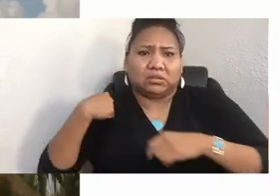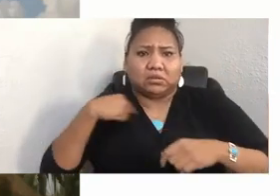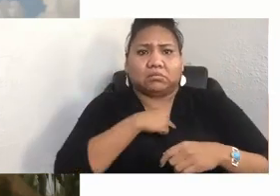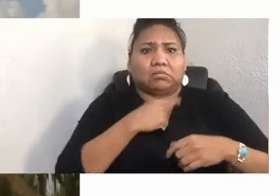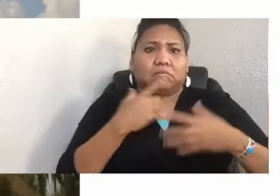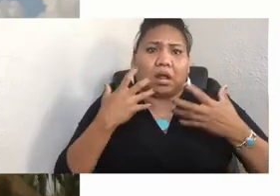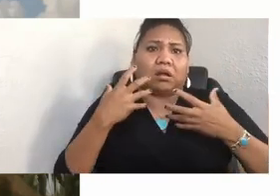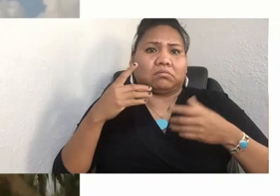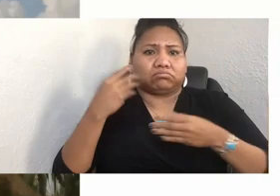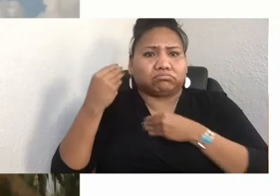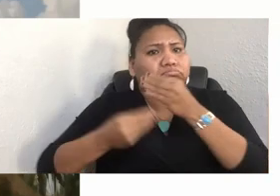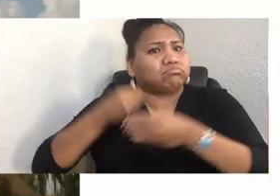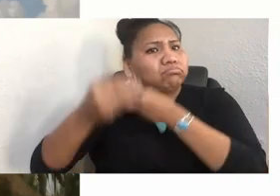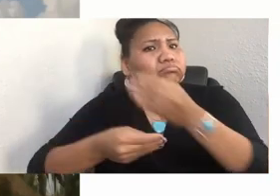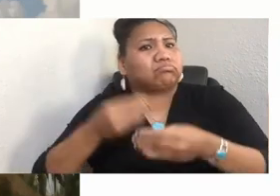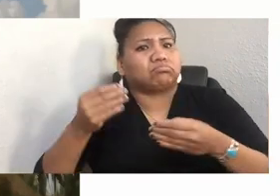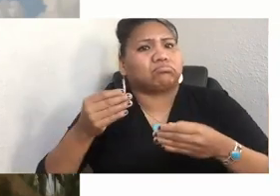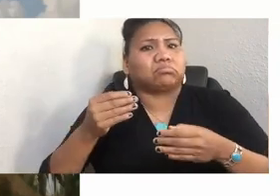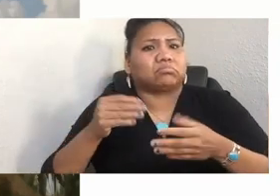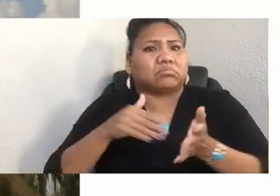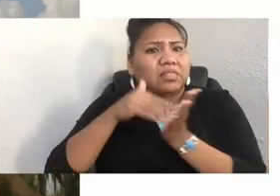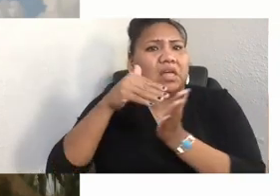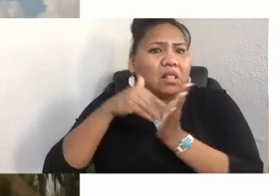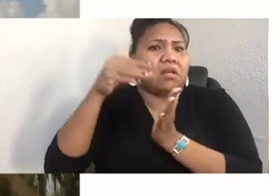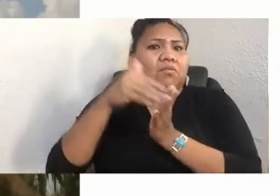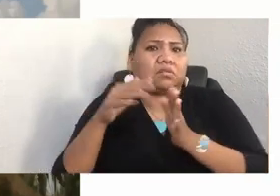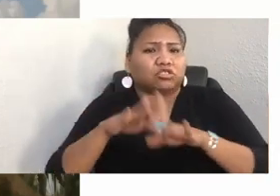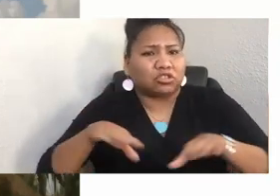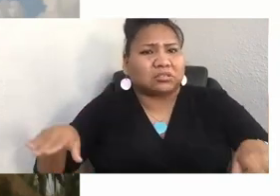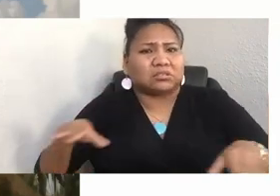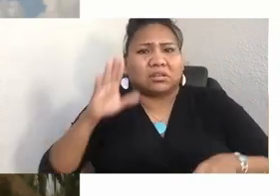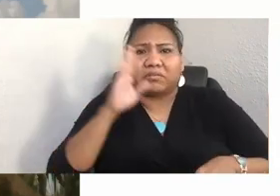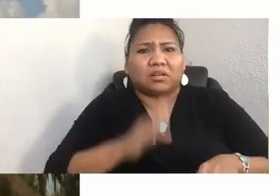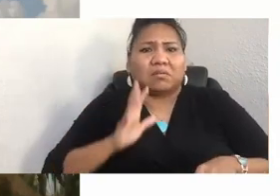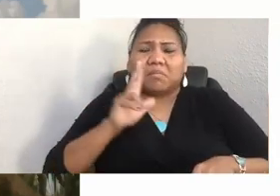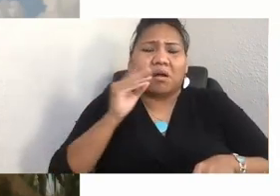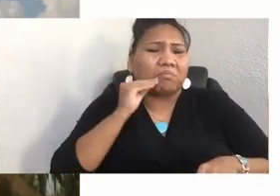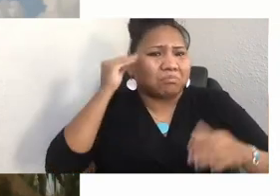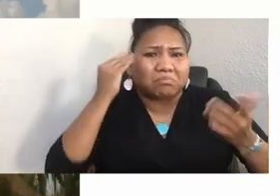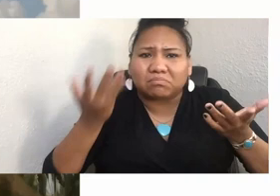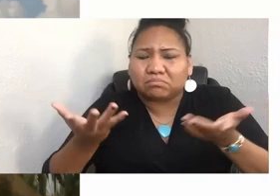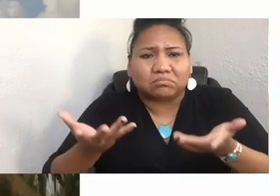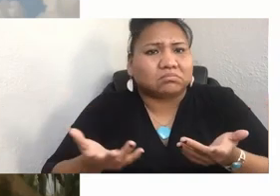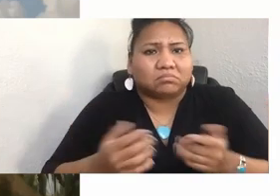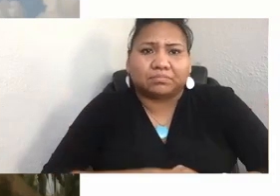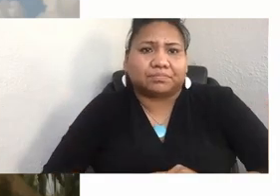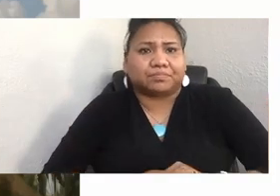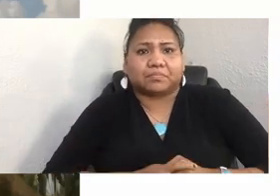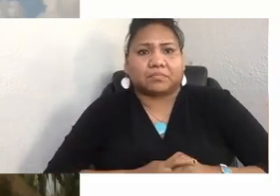returned when they were taken from their homes, and we're not even one generation removed from the trauma.